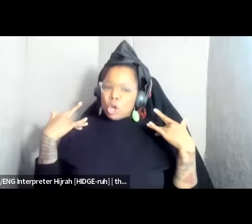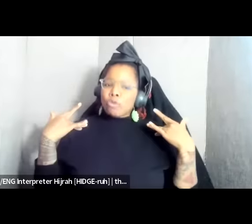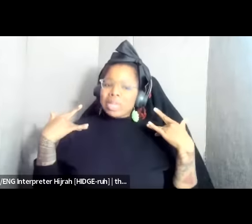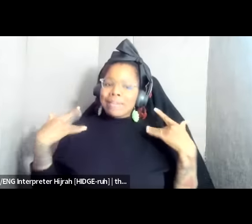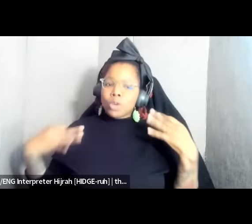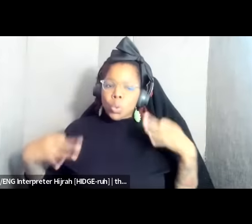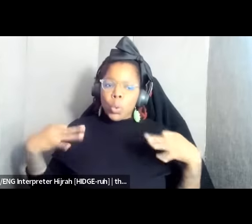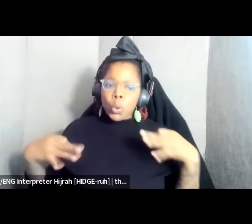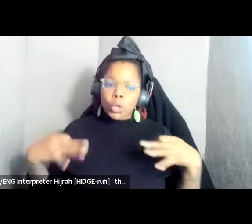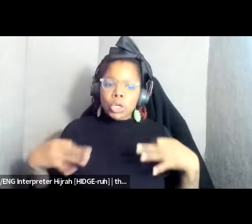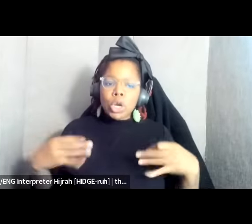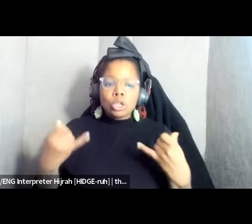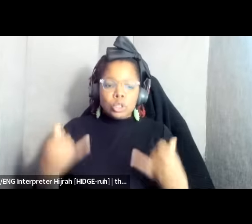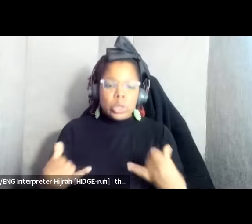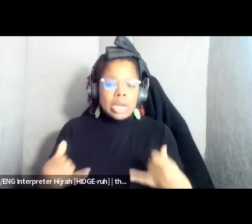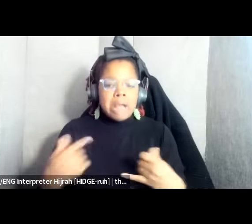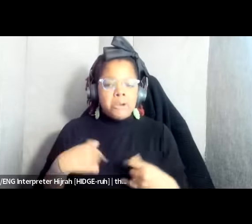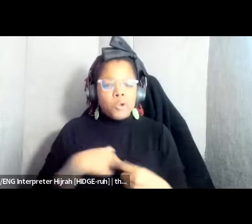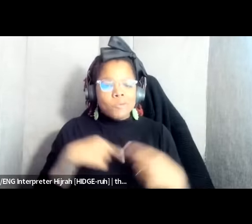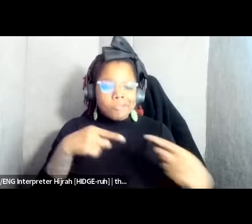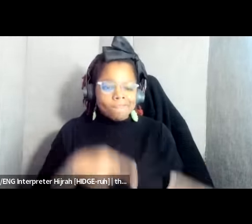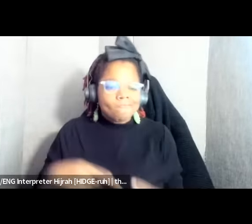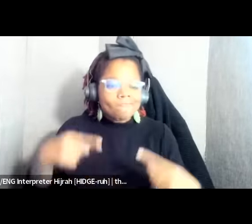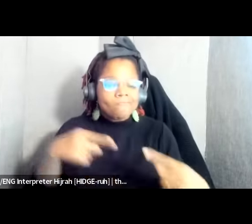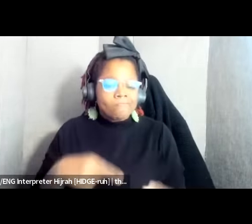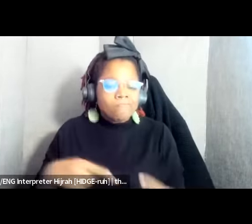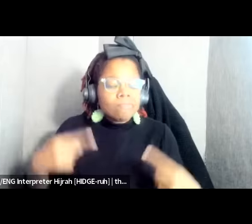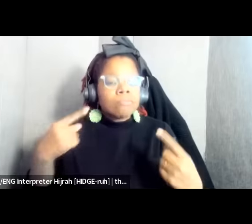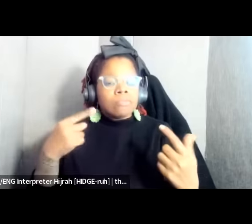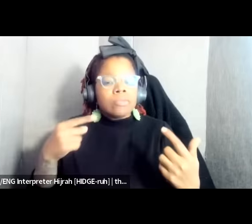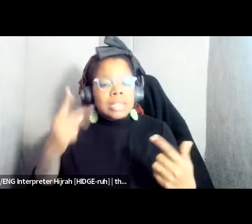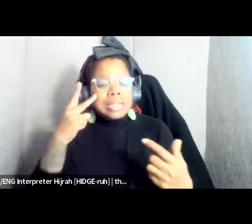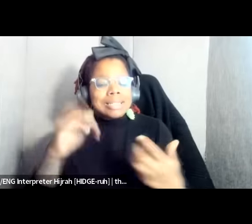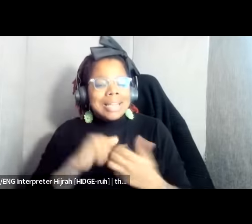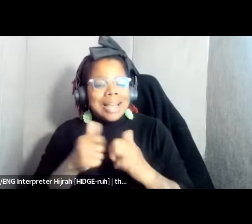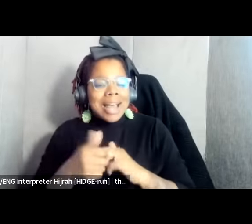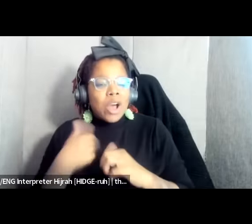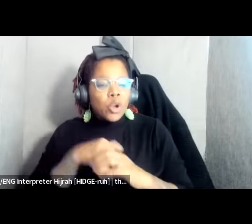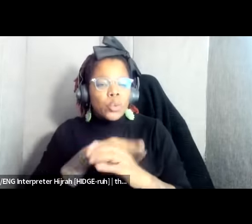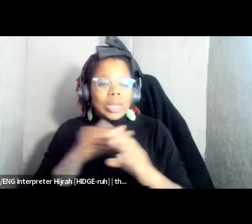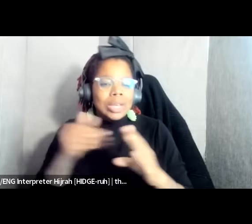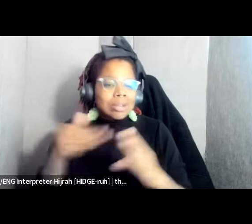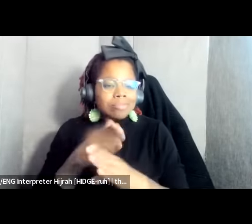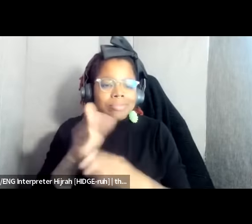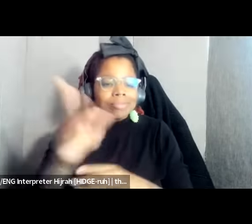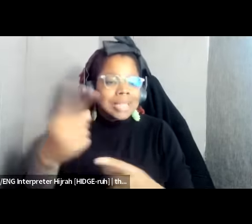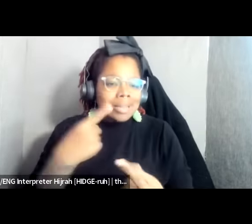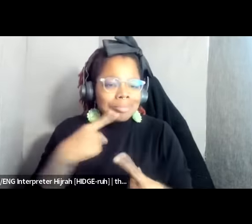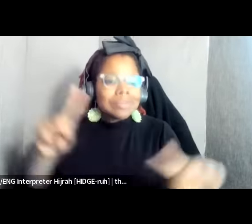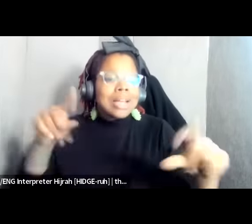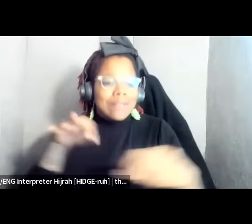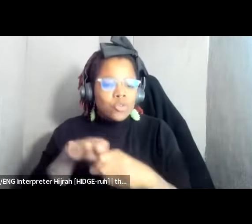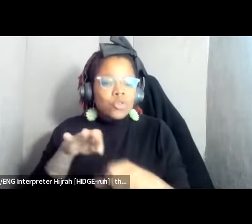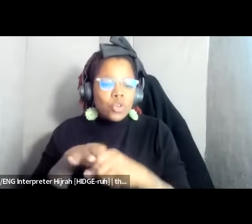that struggle uh to continue to see how we CH a path to get this on the ballot uh by March 12th